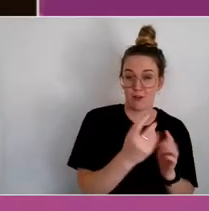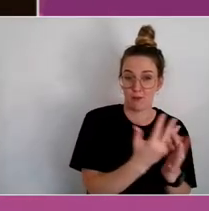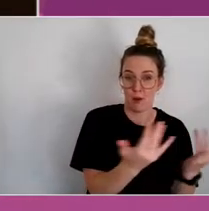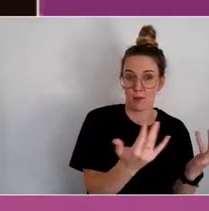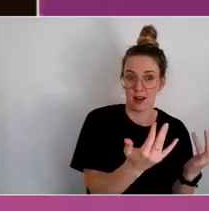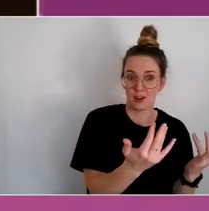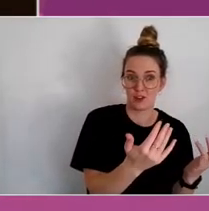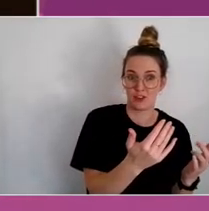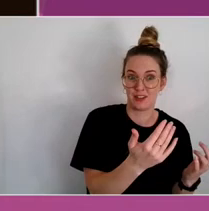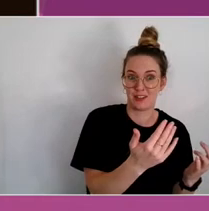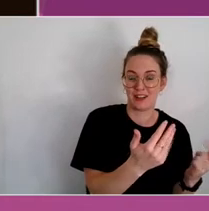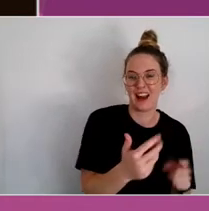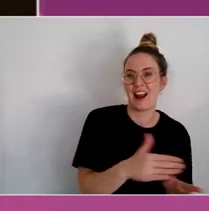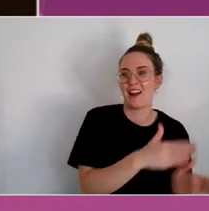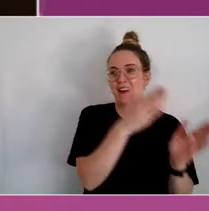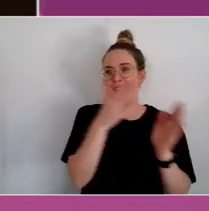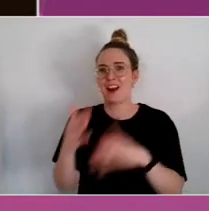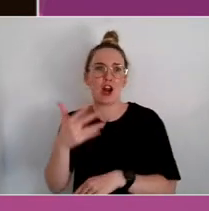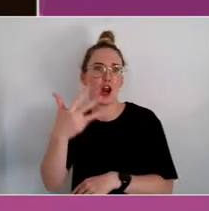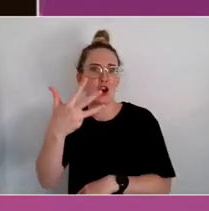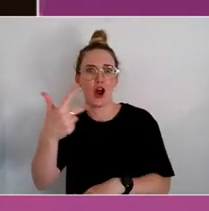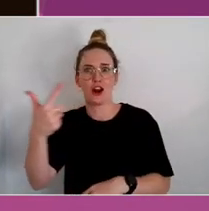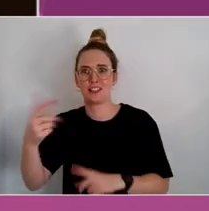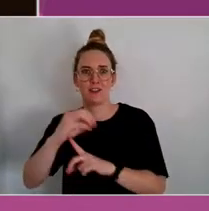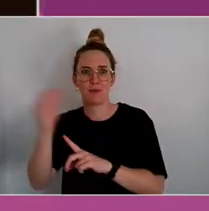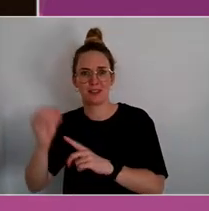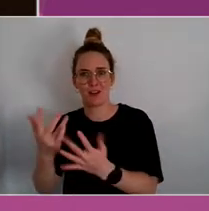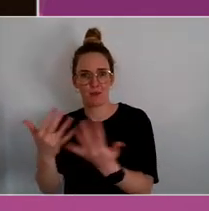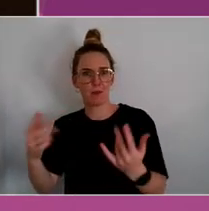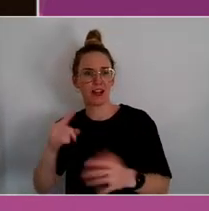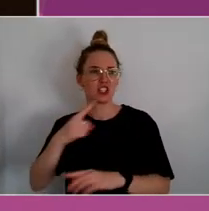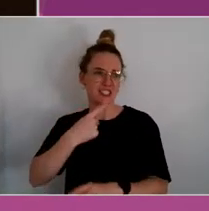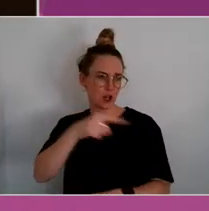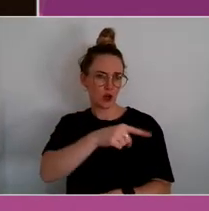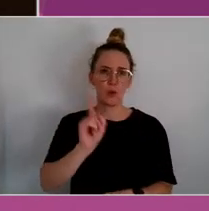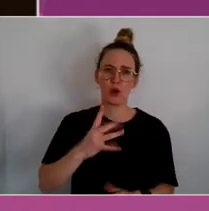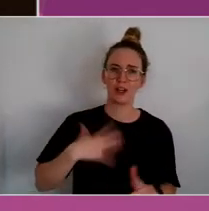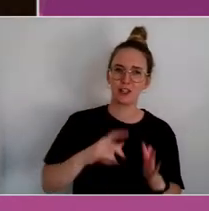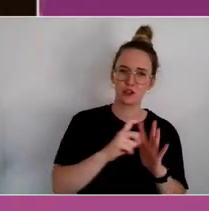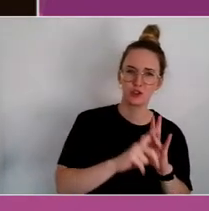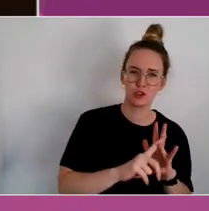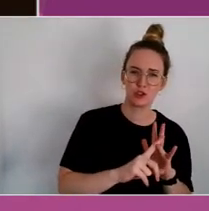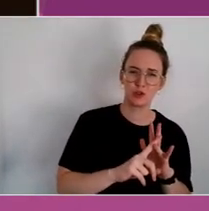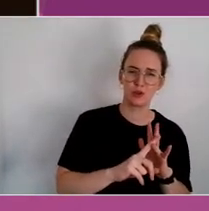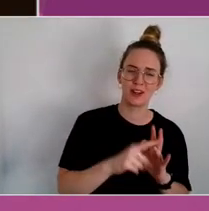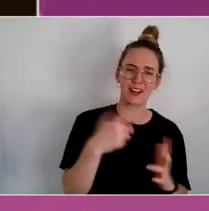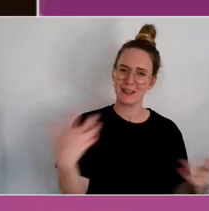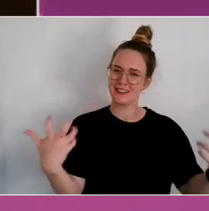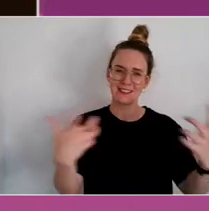needs to be in the policy and the service delivery is geared towards them, it's hard